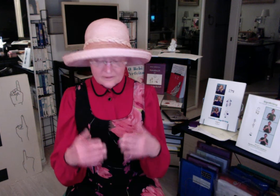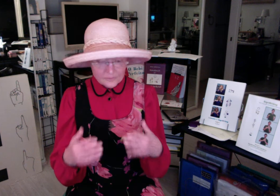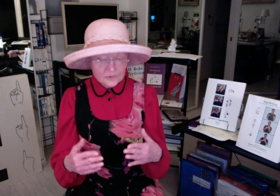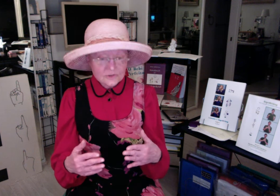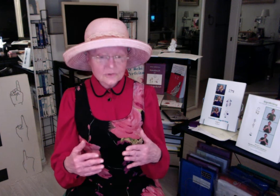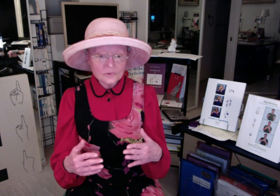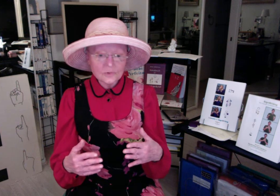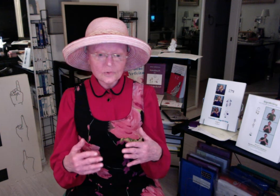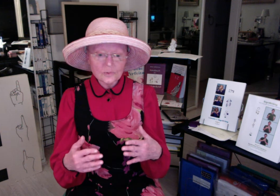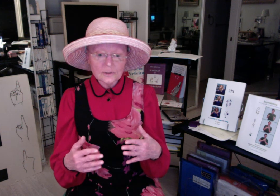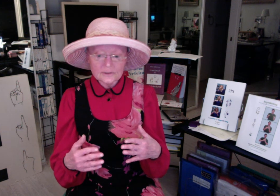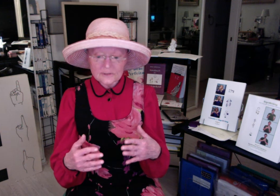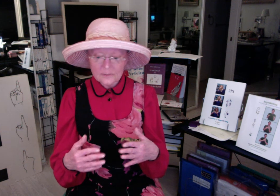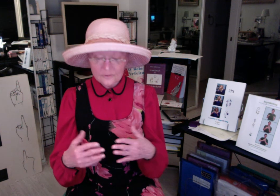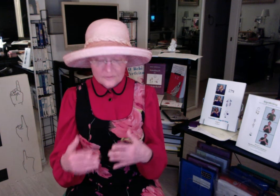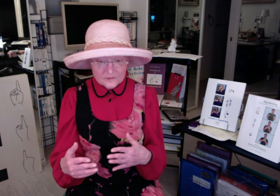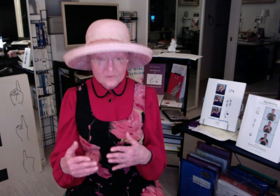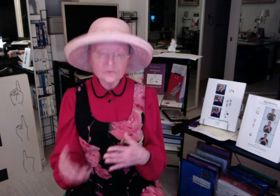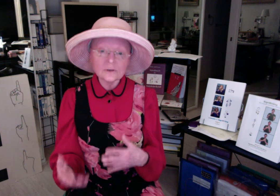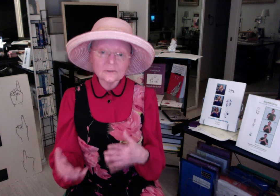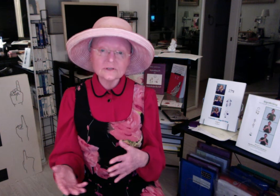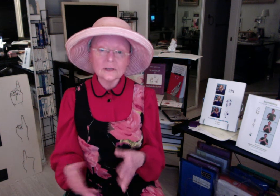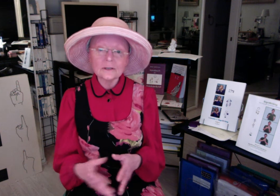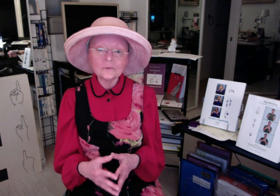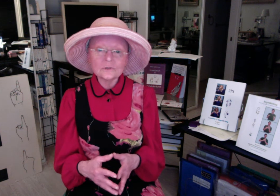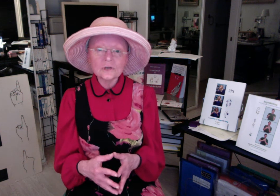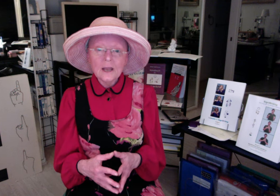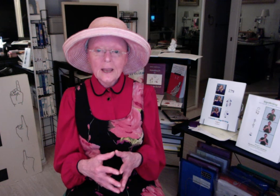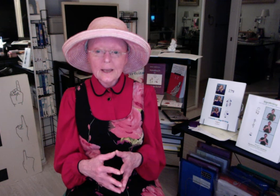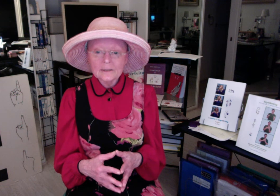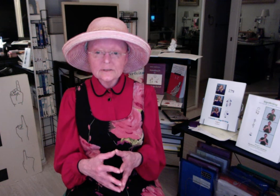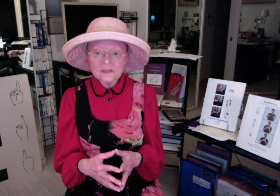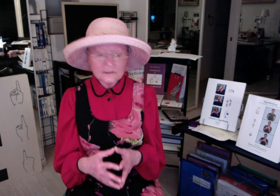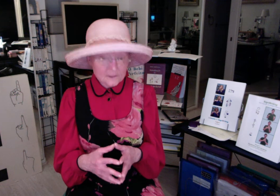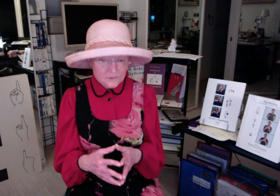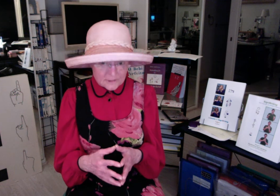person who is a professor of American Sign Language at San Diego State